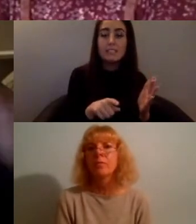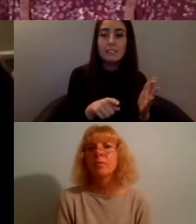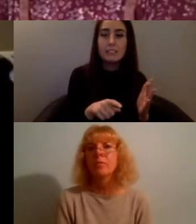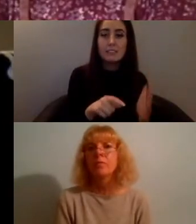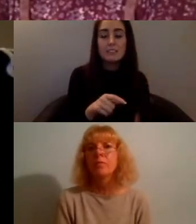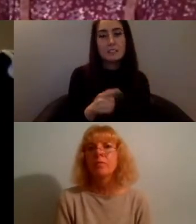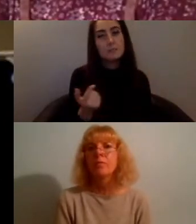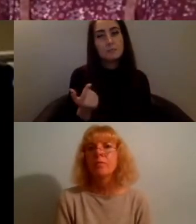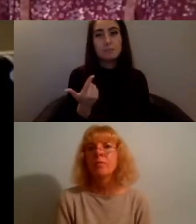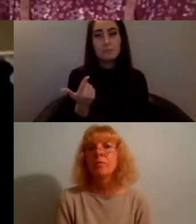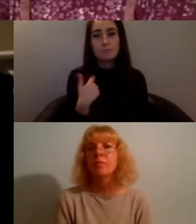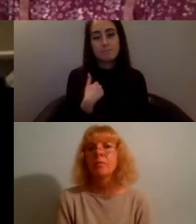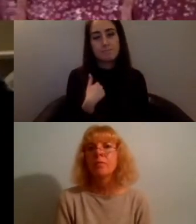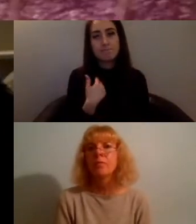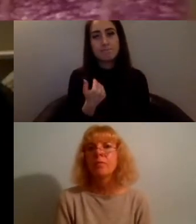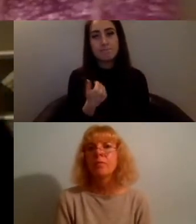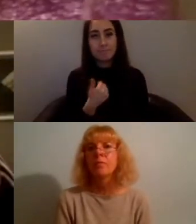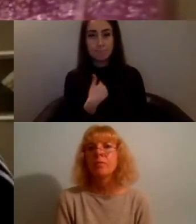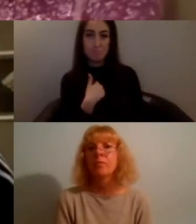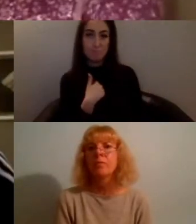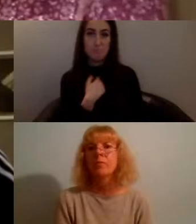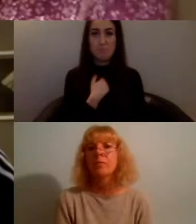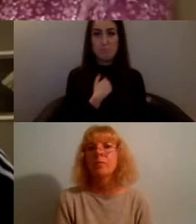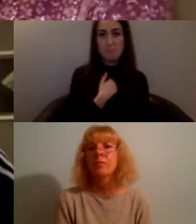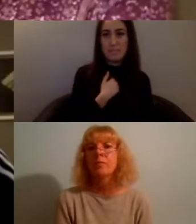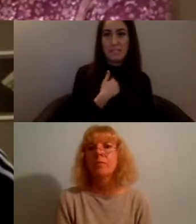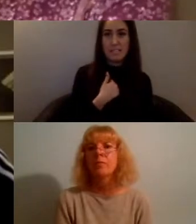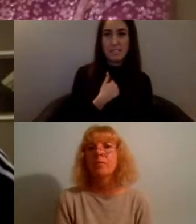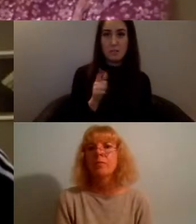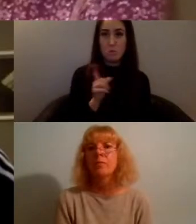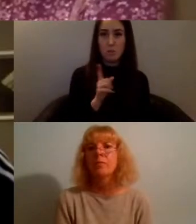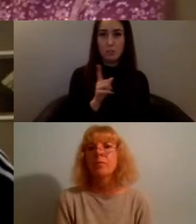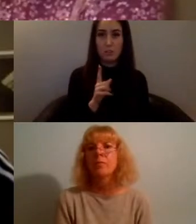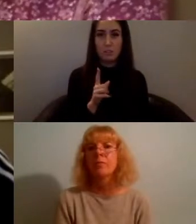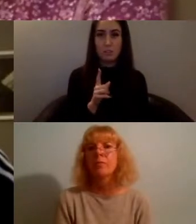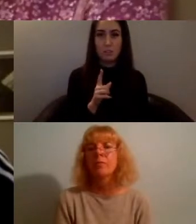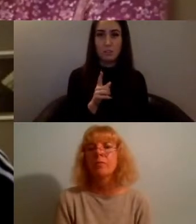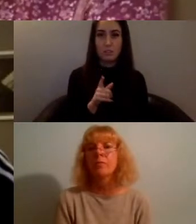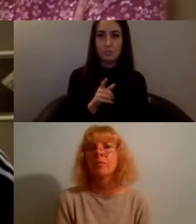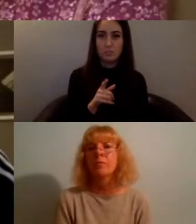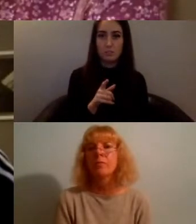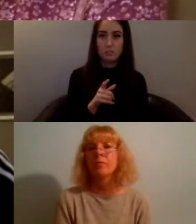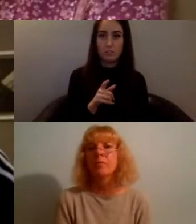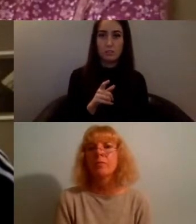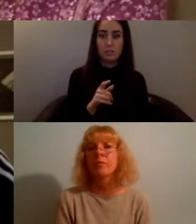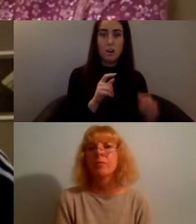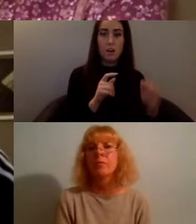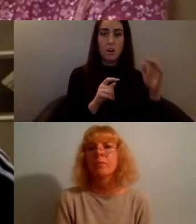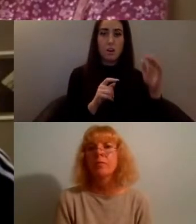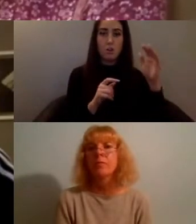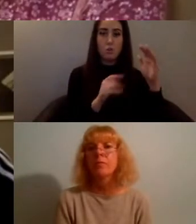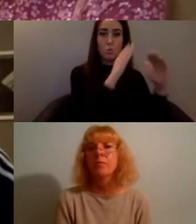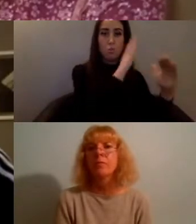what was mentioned earlier where there is half doing the work and half resting and playing